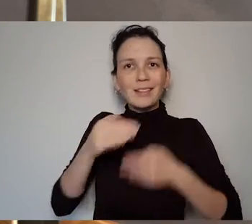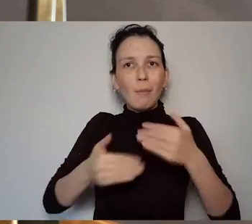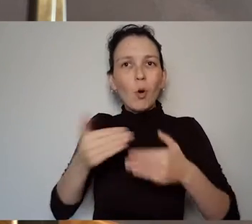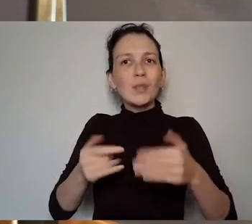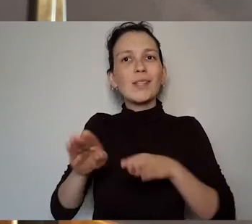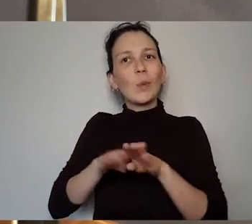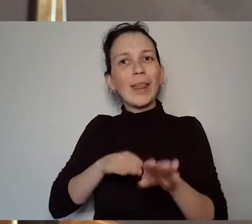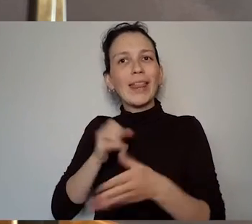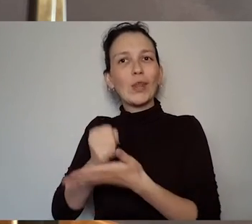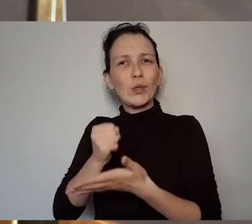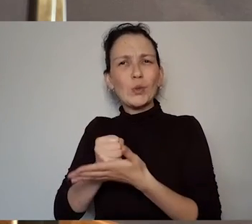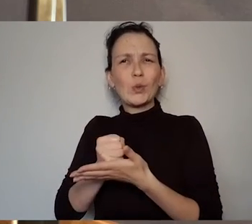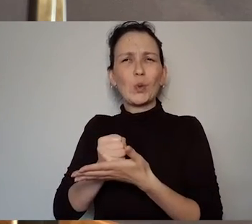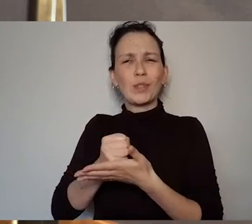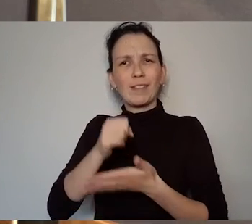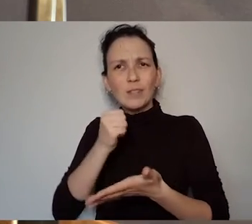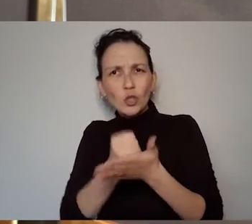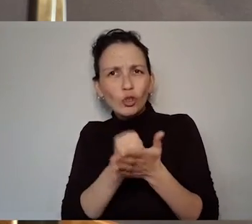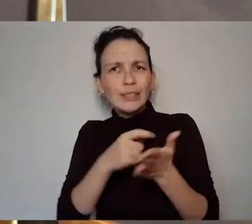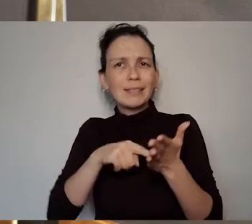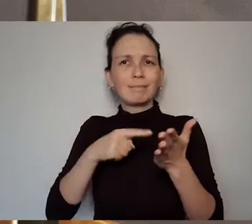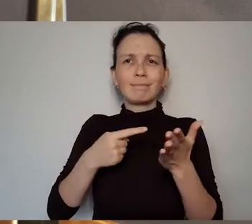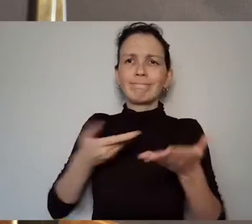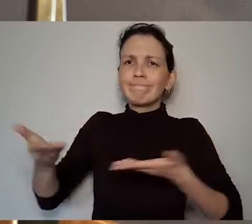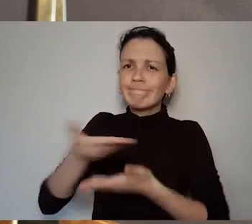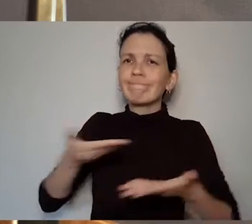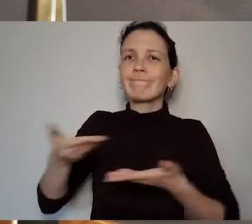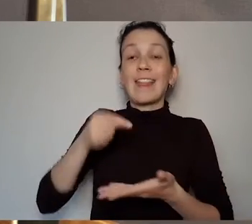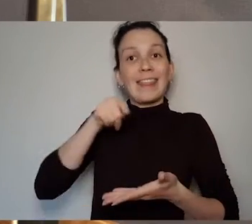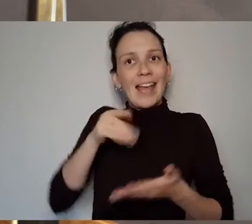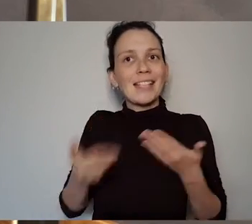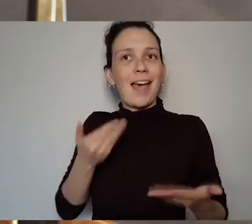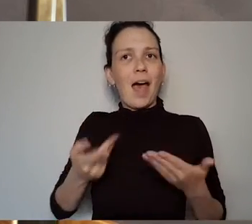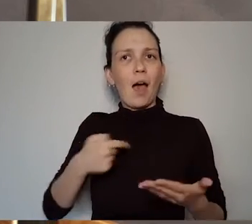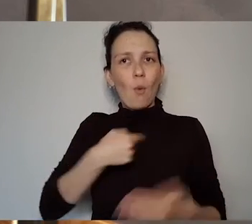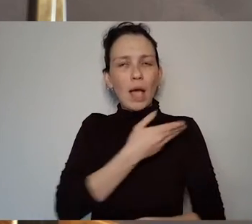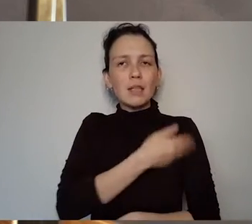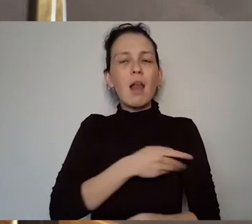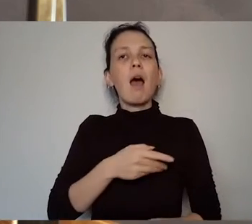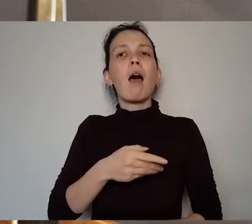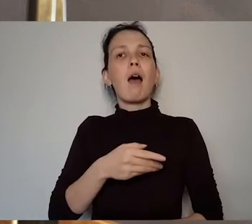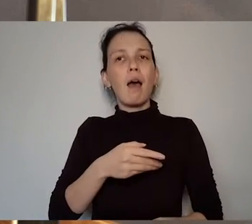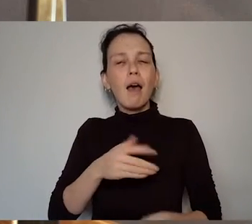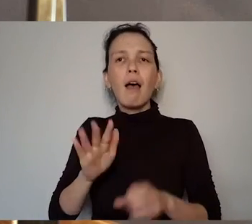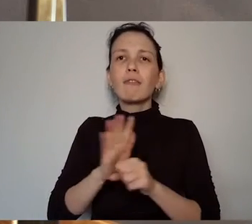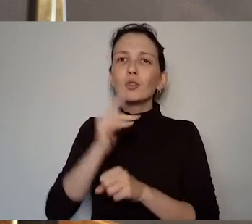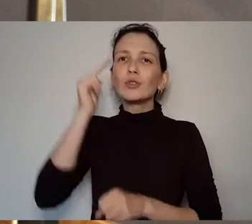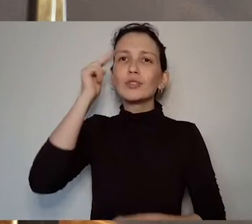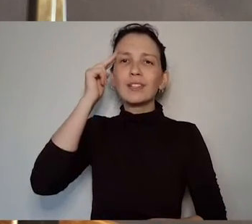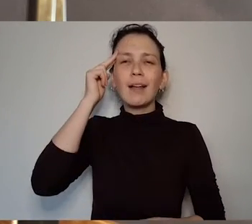understand and appreciate what was what I think is really at the center of her work is this